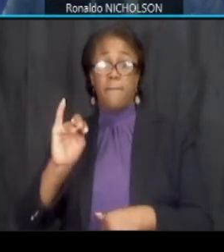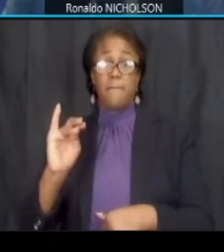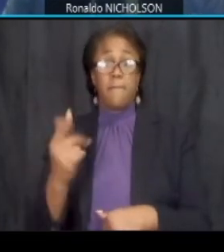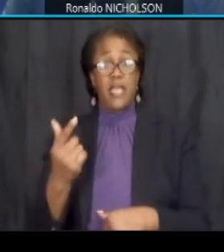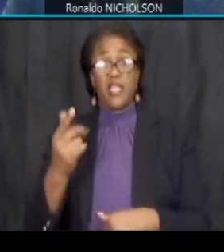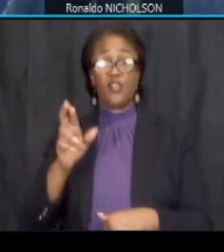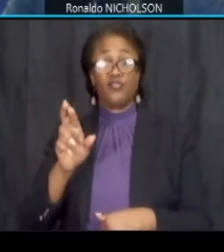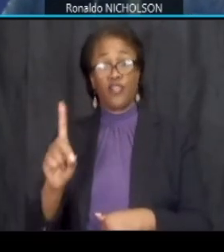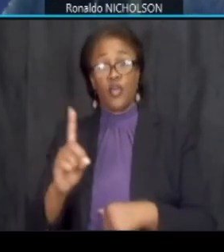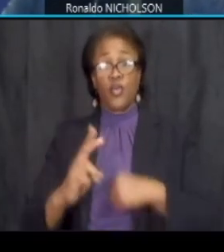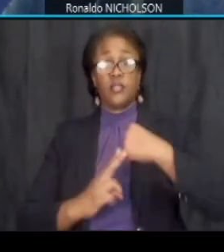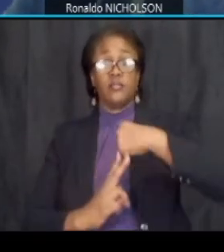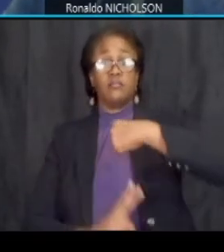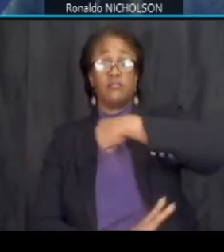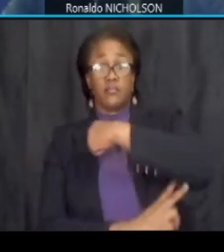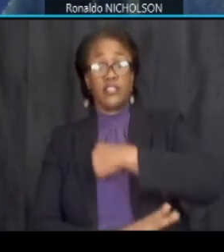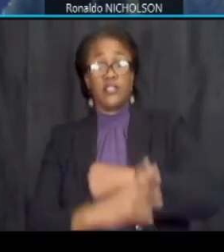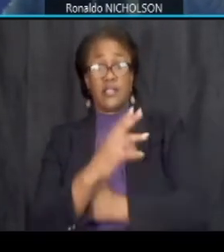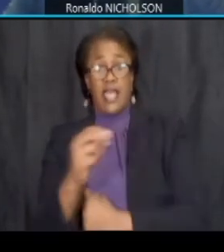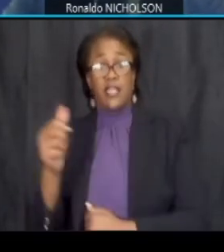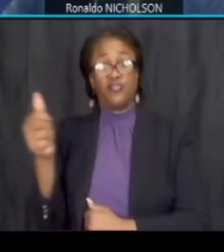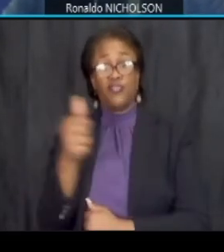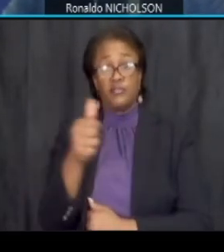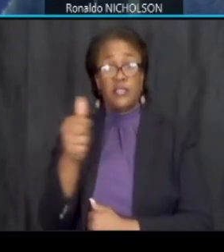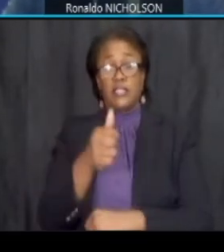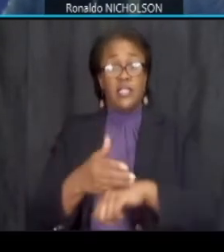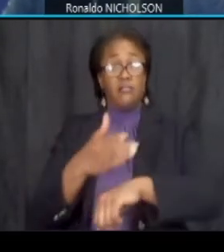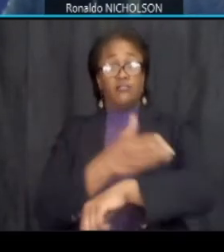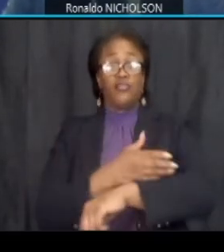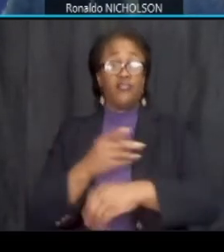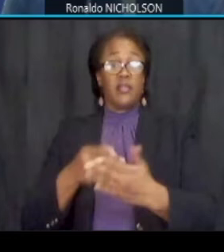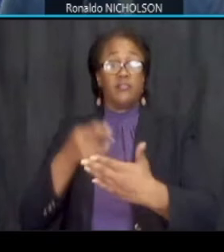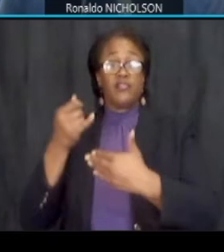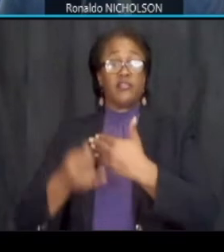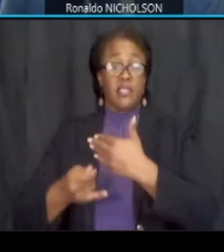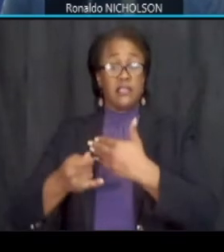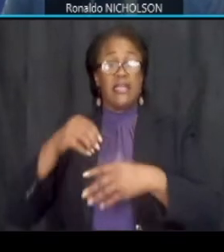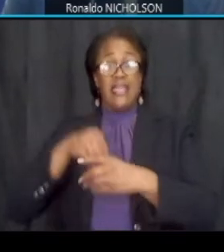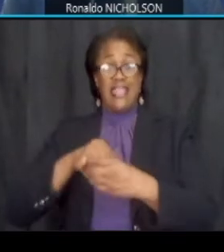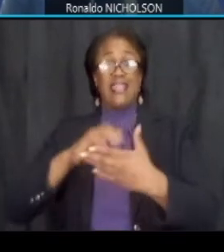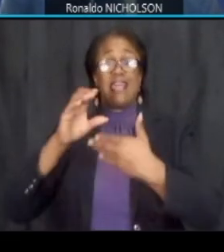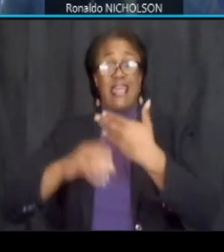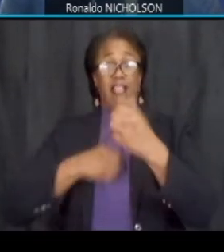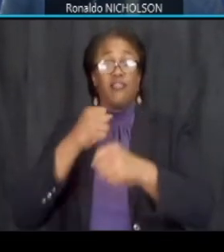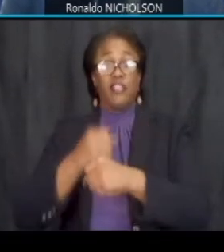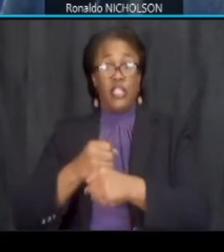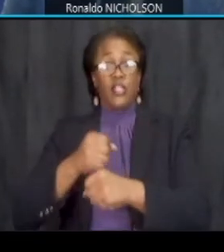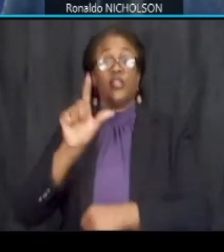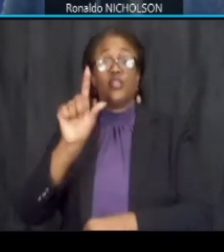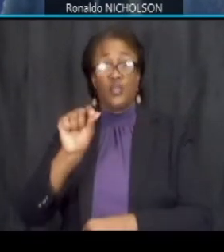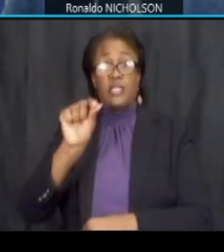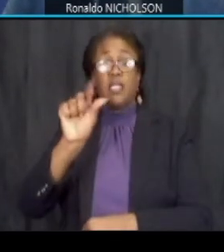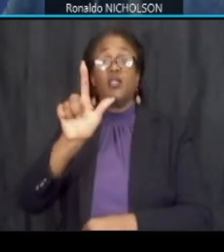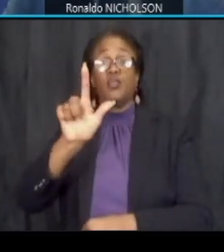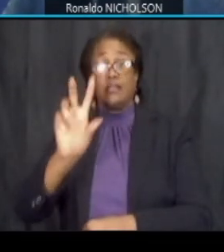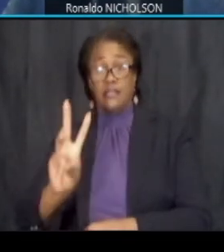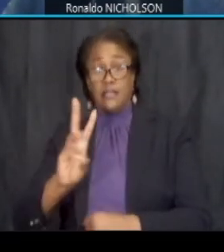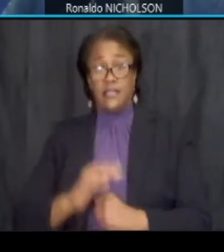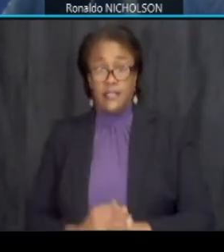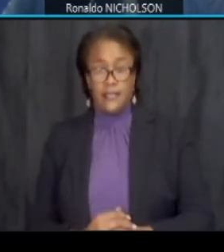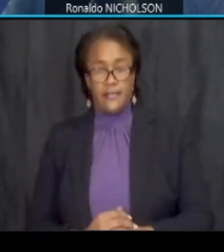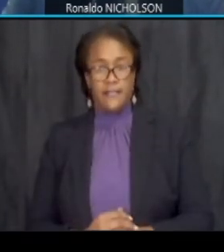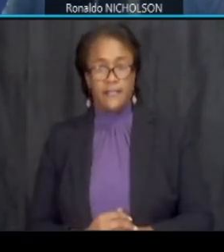bridges and transportation improvement project in the calendar year 2026 next slide please